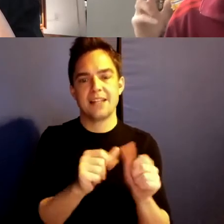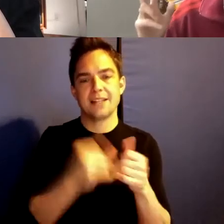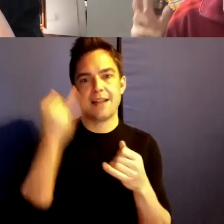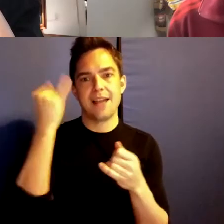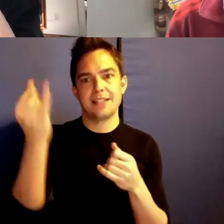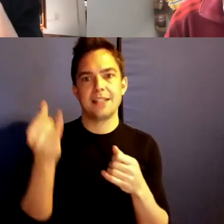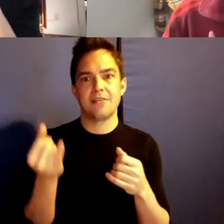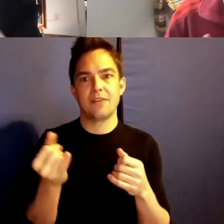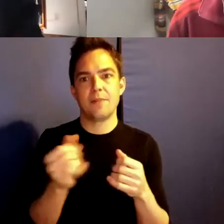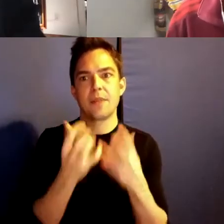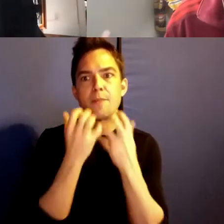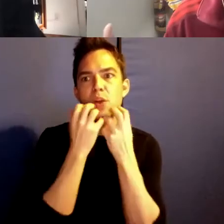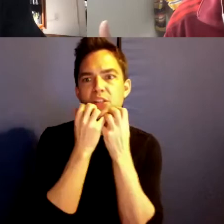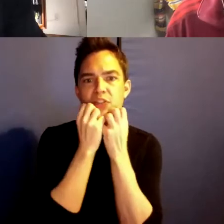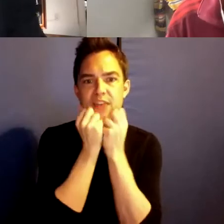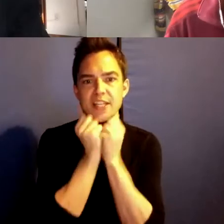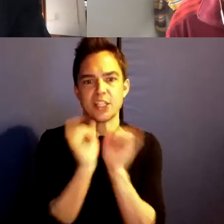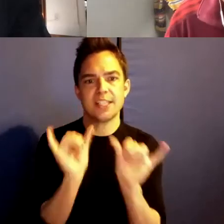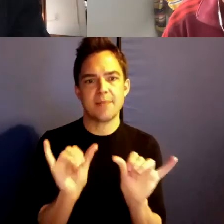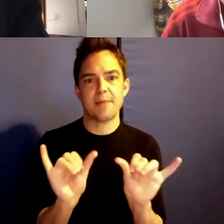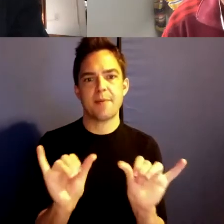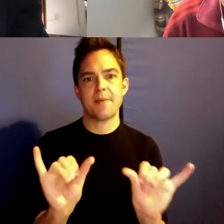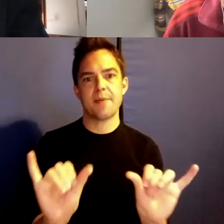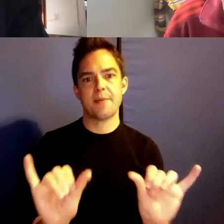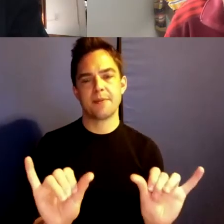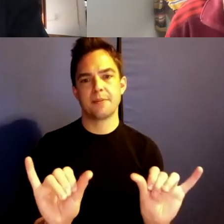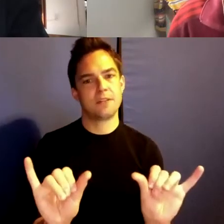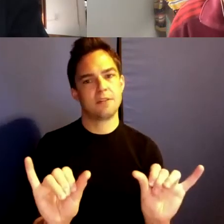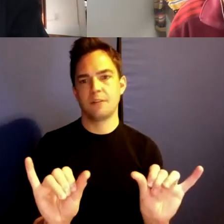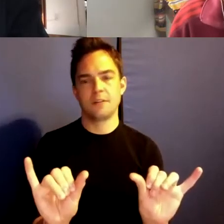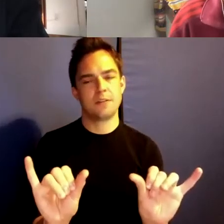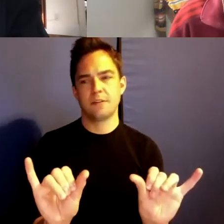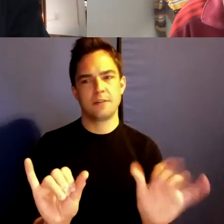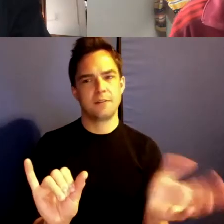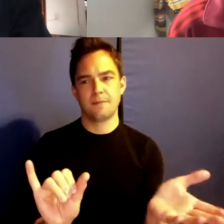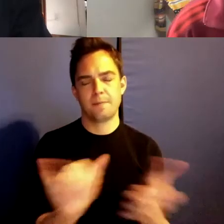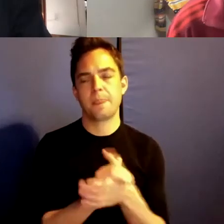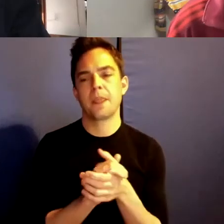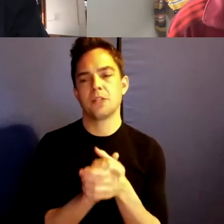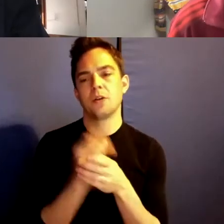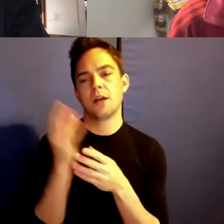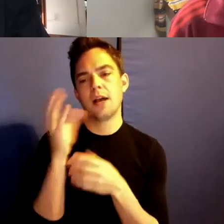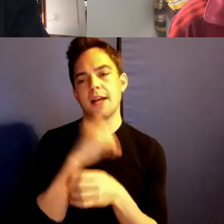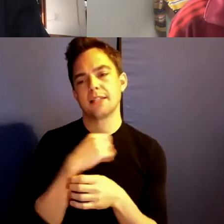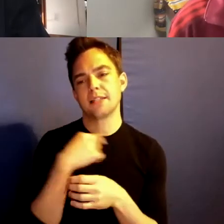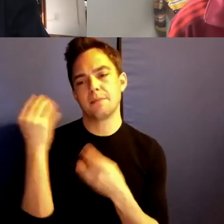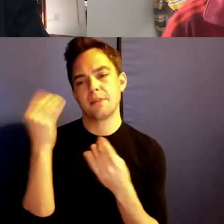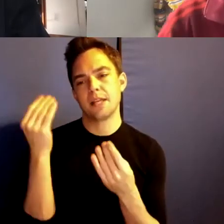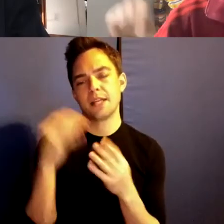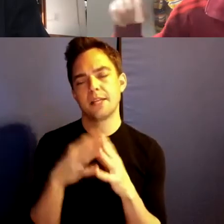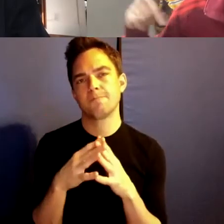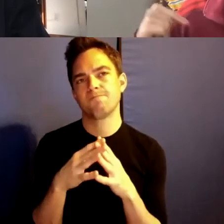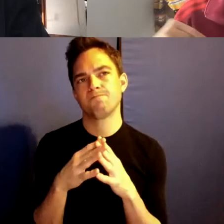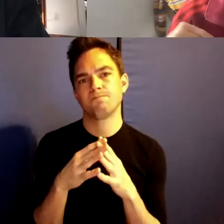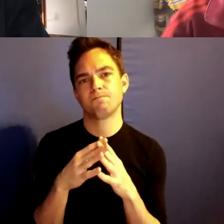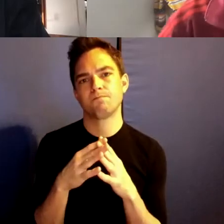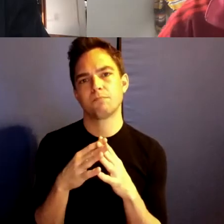preservation for maintaining, and so I guess I'm thinking a little bit raw if you're interested